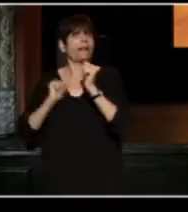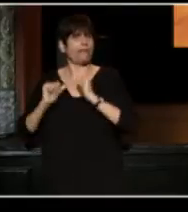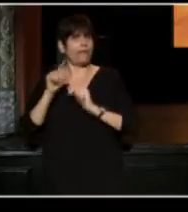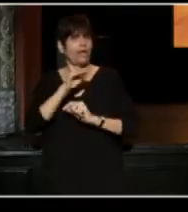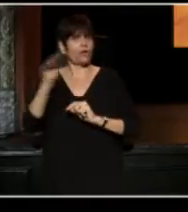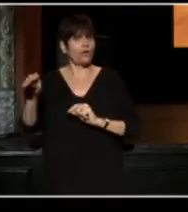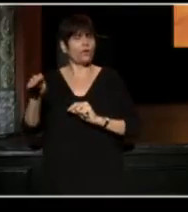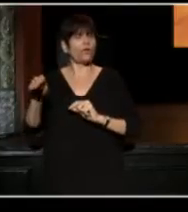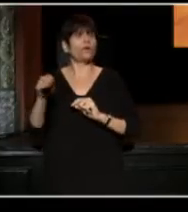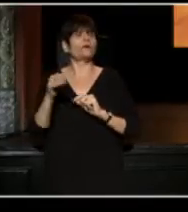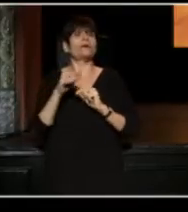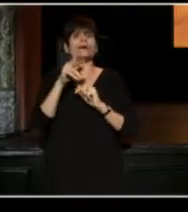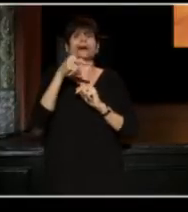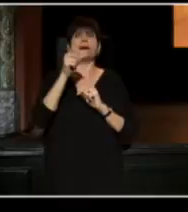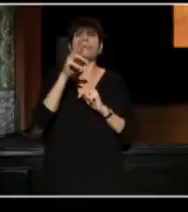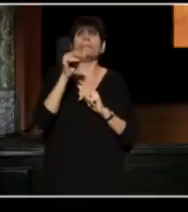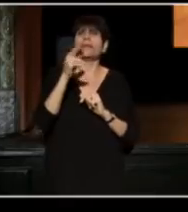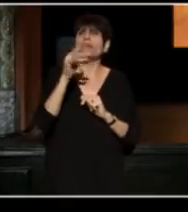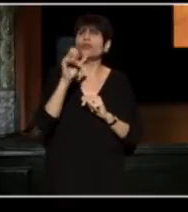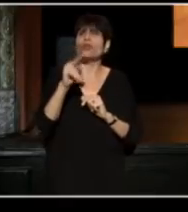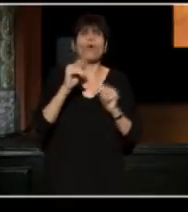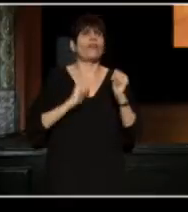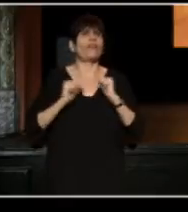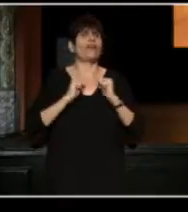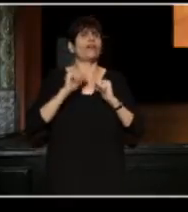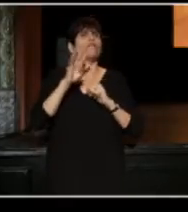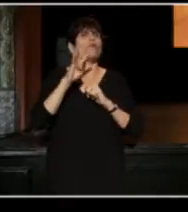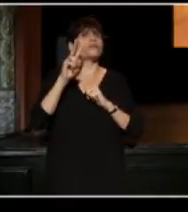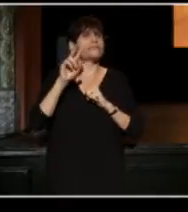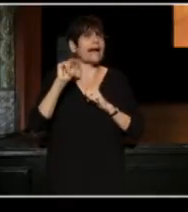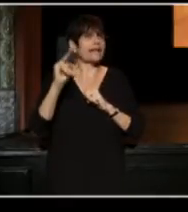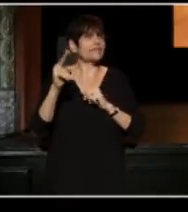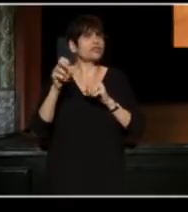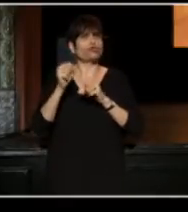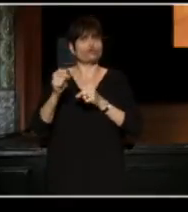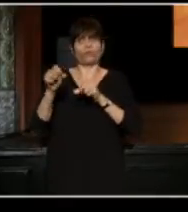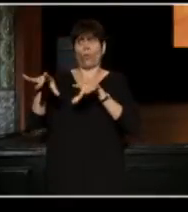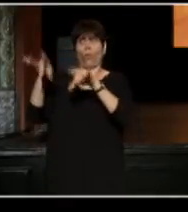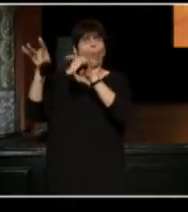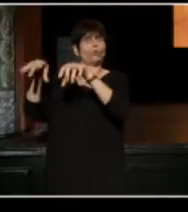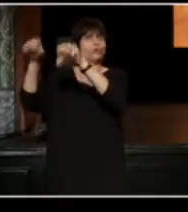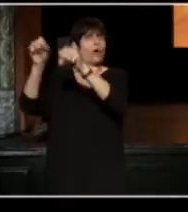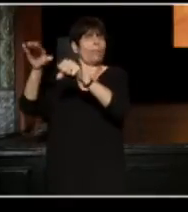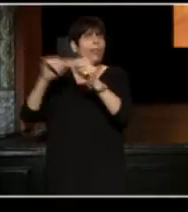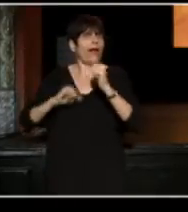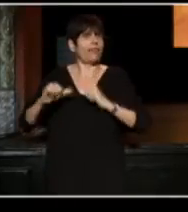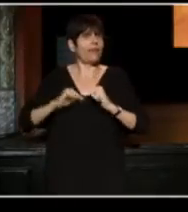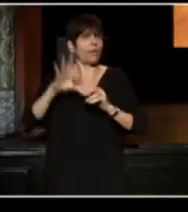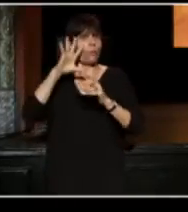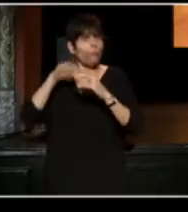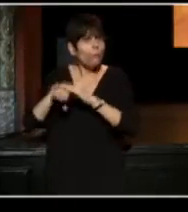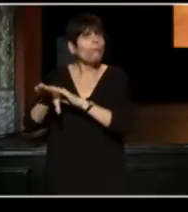he got the wonderful Peter Norton Theater on 42nd Street. The thing is so amazing.